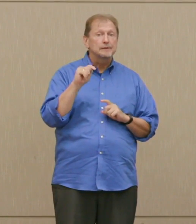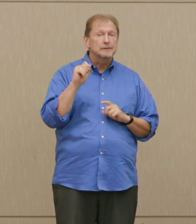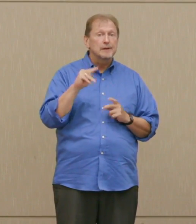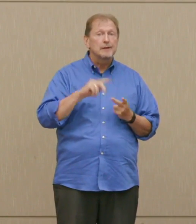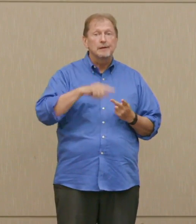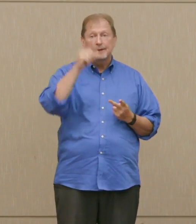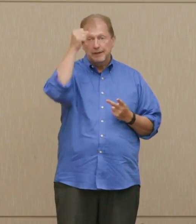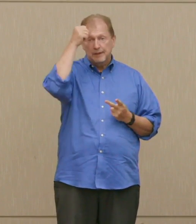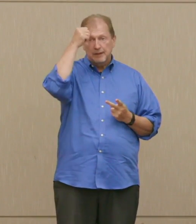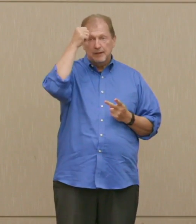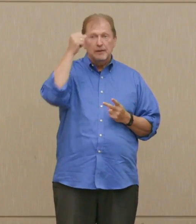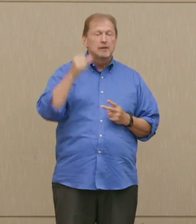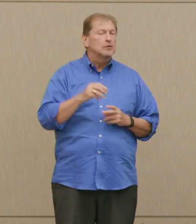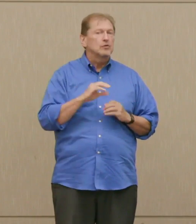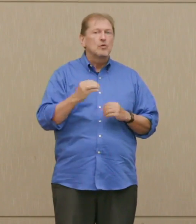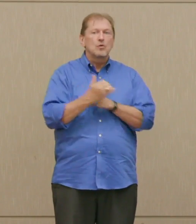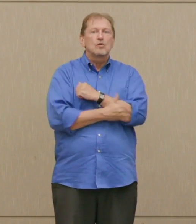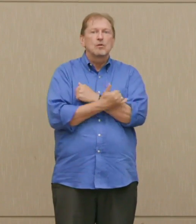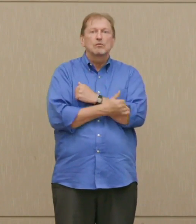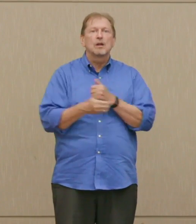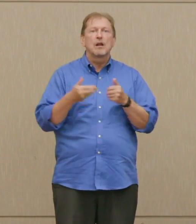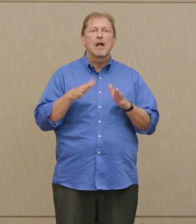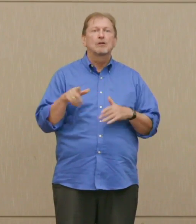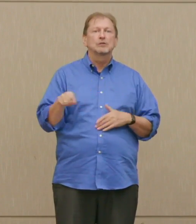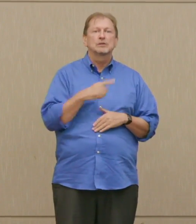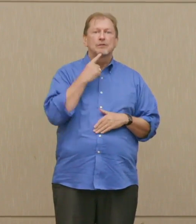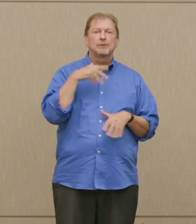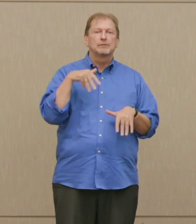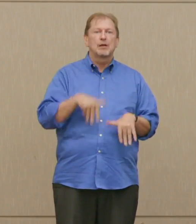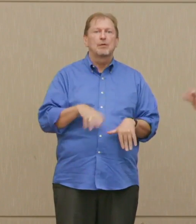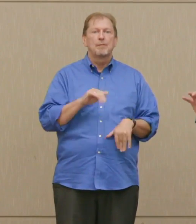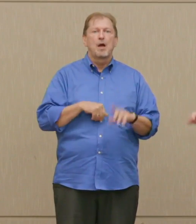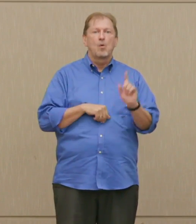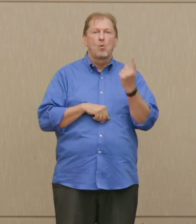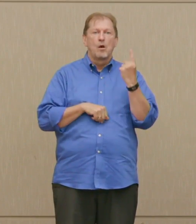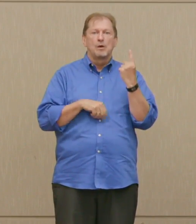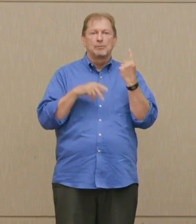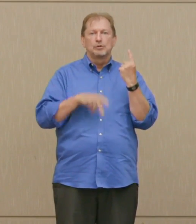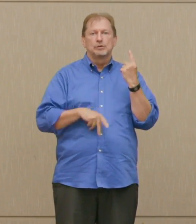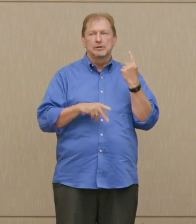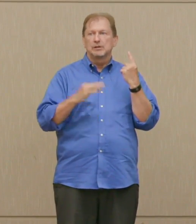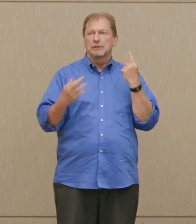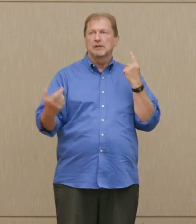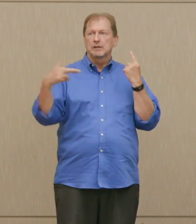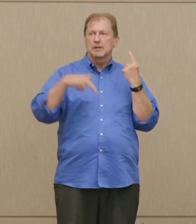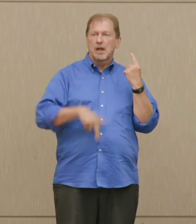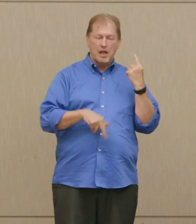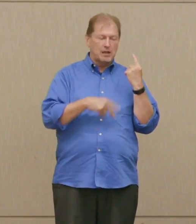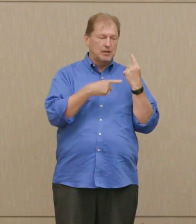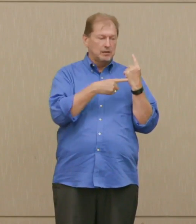No country allows itself to be paralyzed by a single attack on its command and control,